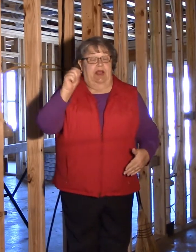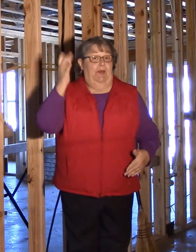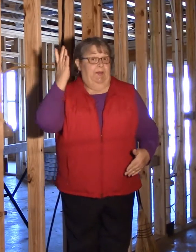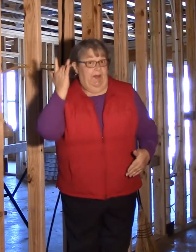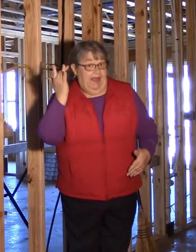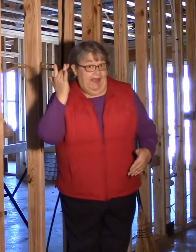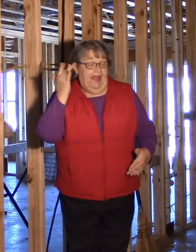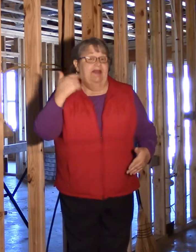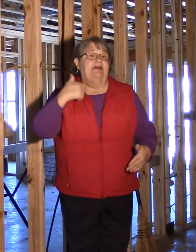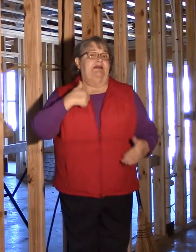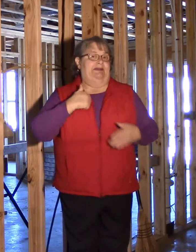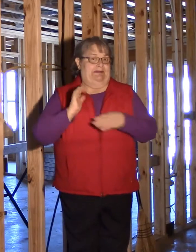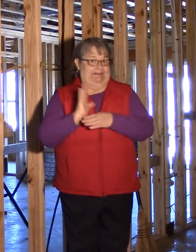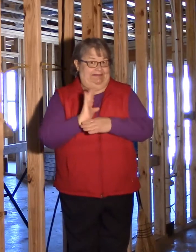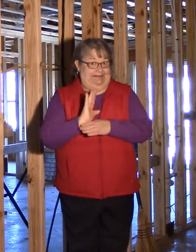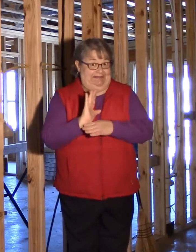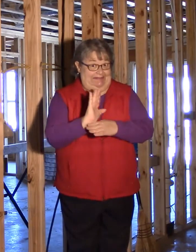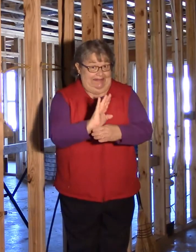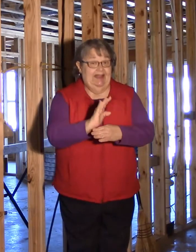The reason is that I've been busy